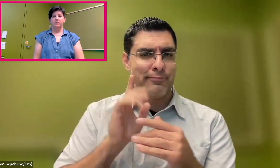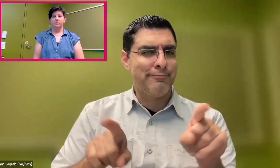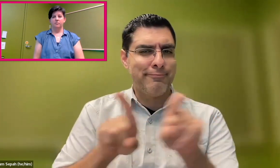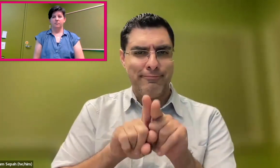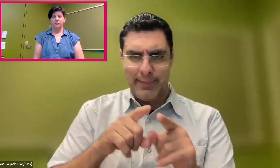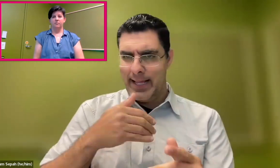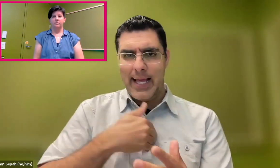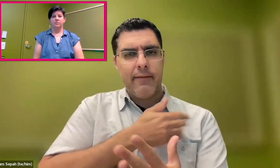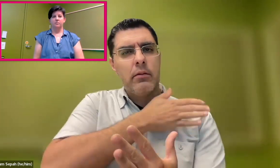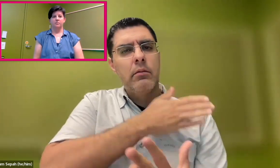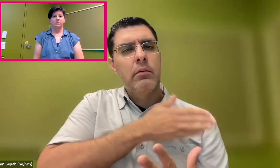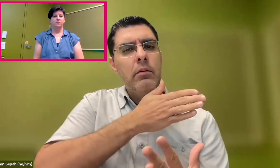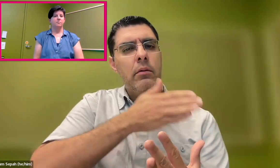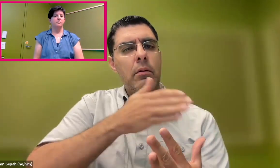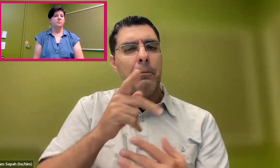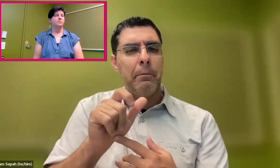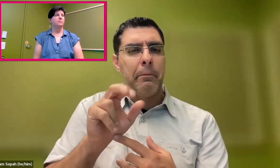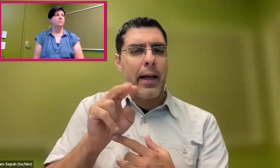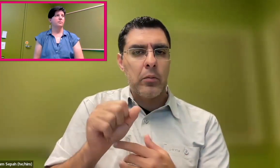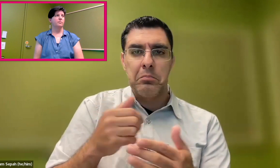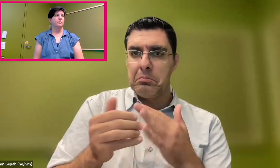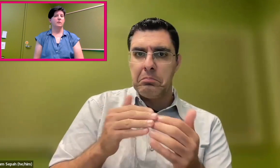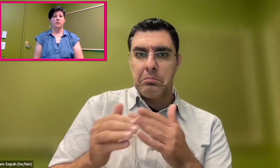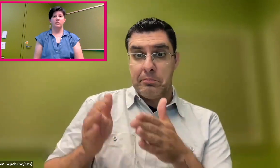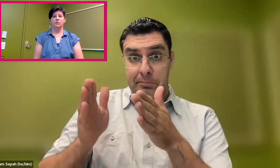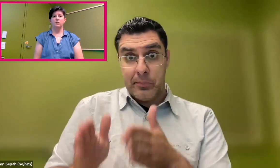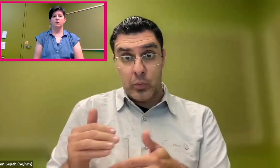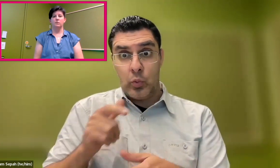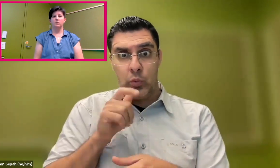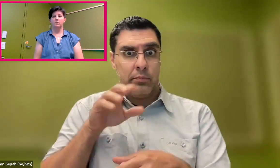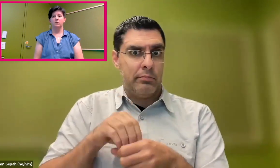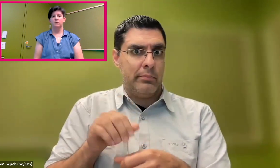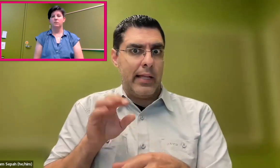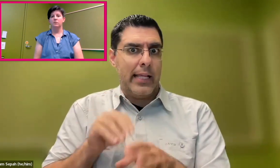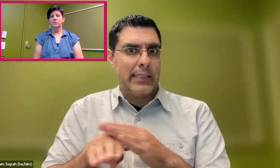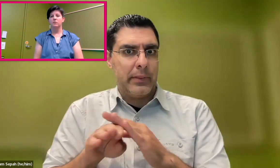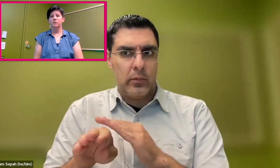So I think this will continue on into the future, whether it's